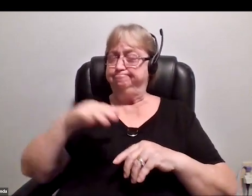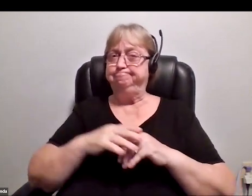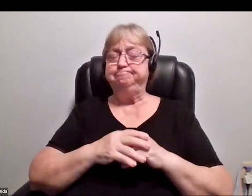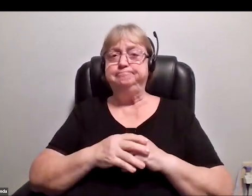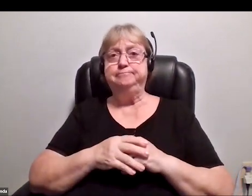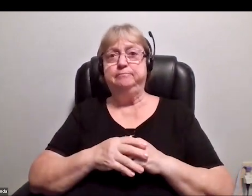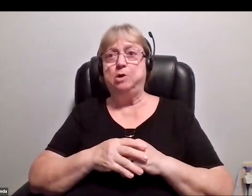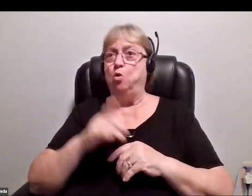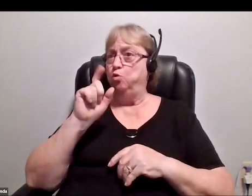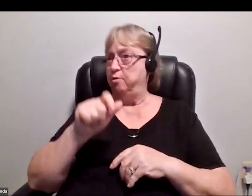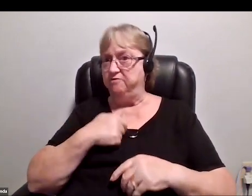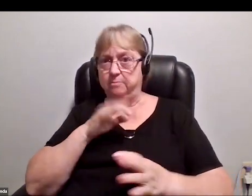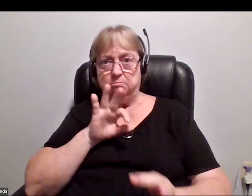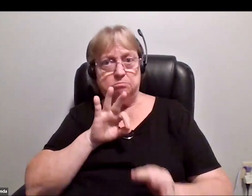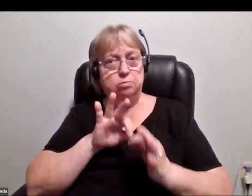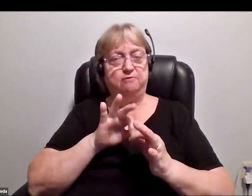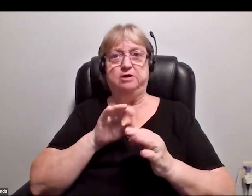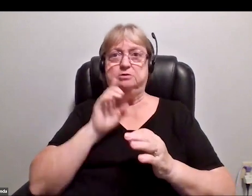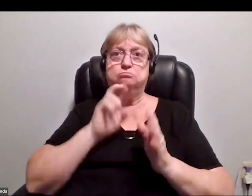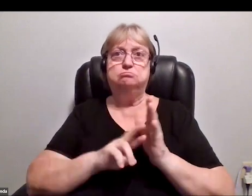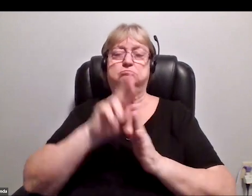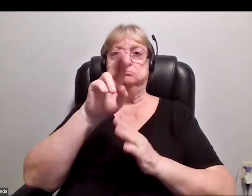that you had to be perfect to go to space.